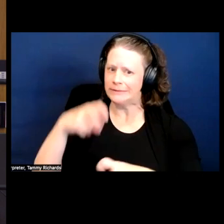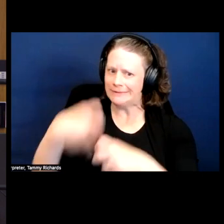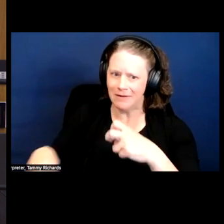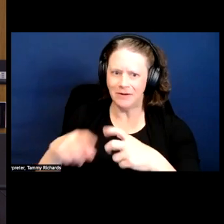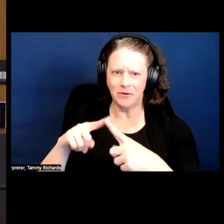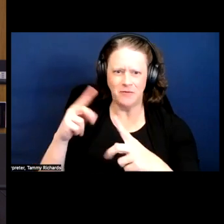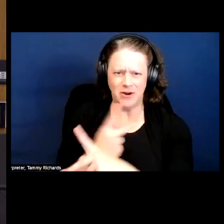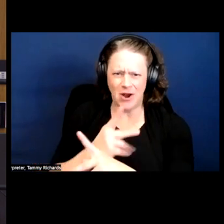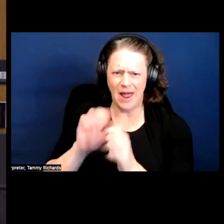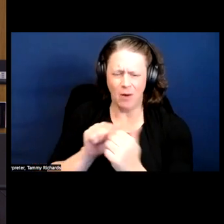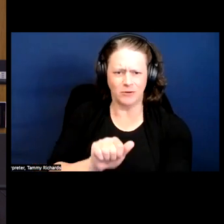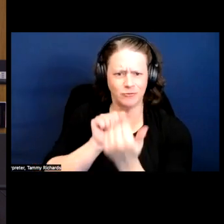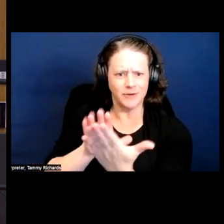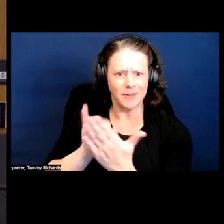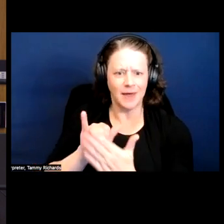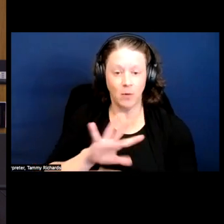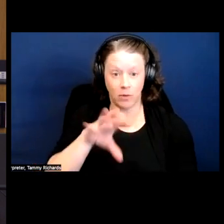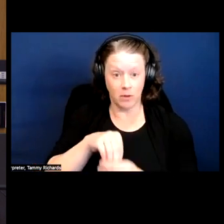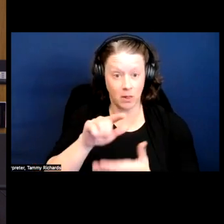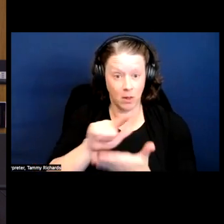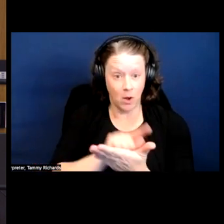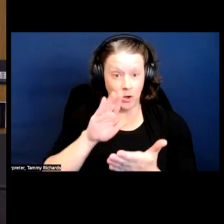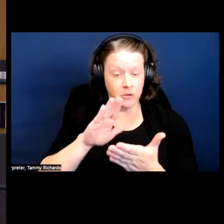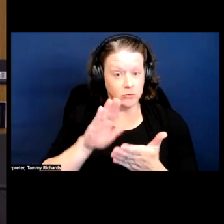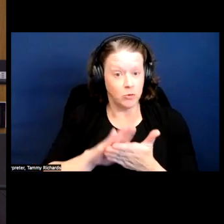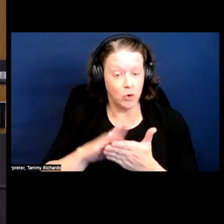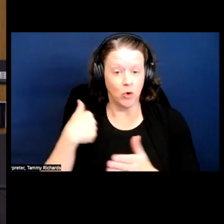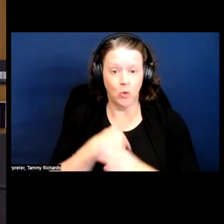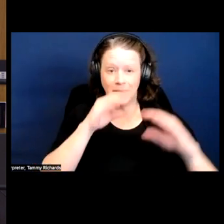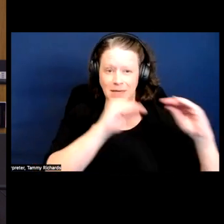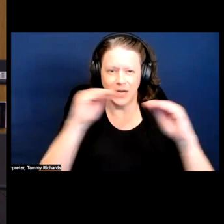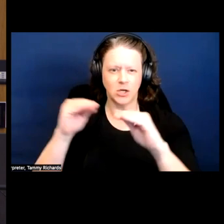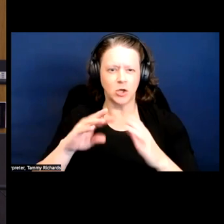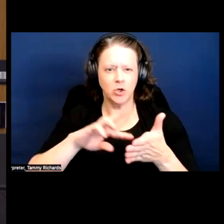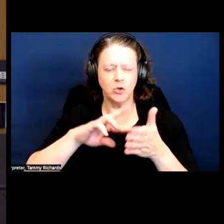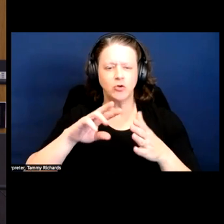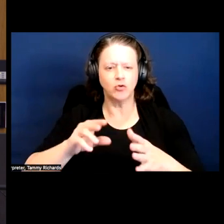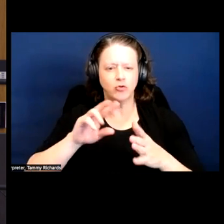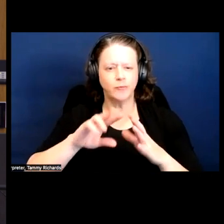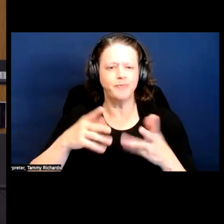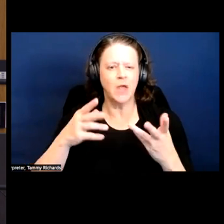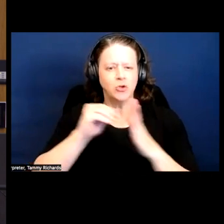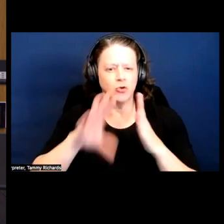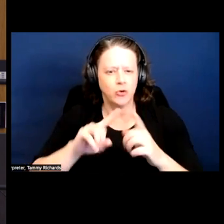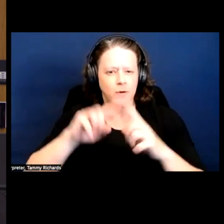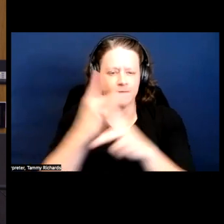Because one of the things we do in law school is teach studies analogize and distinguish. That's the game.